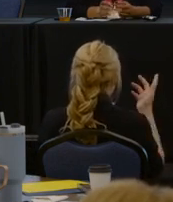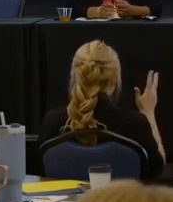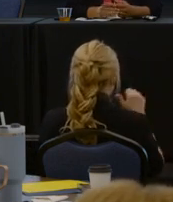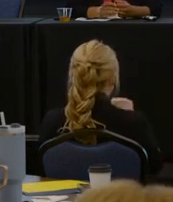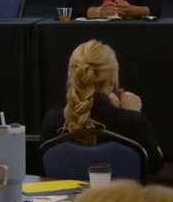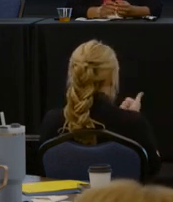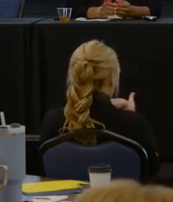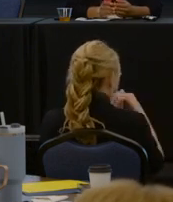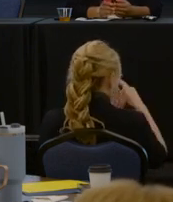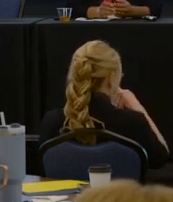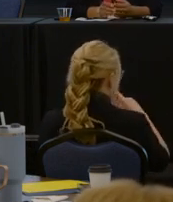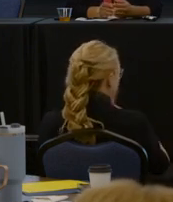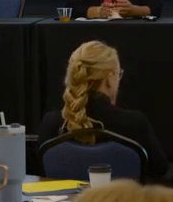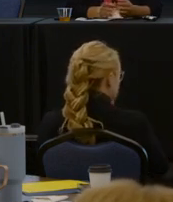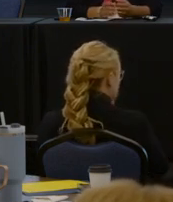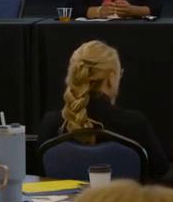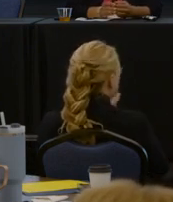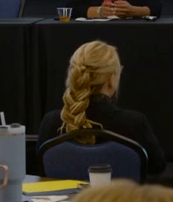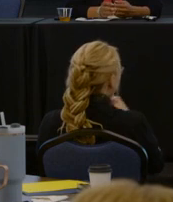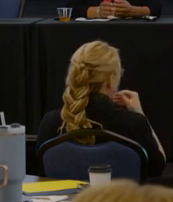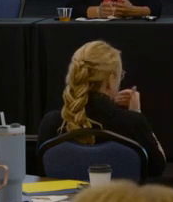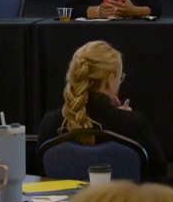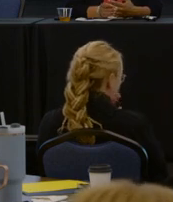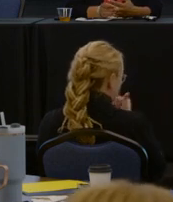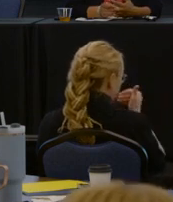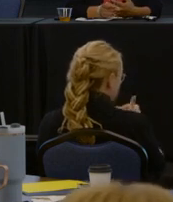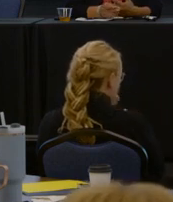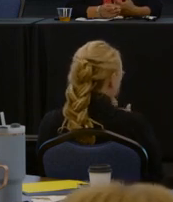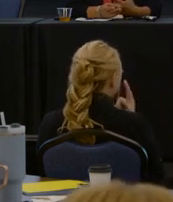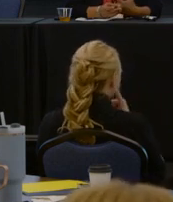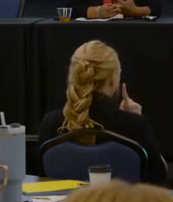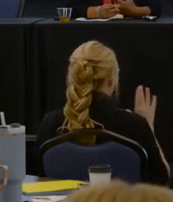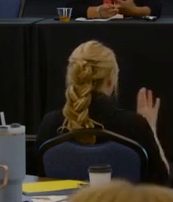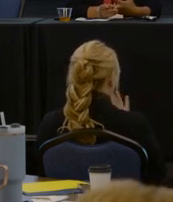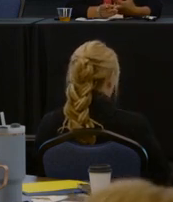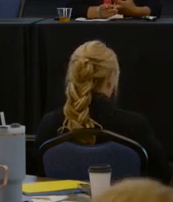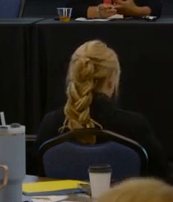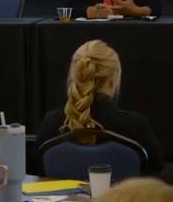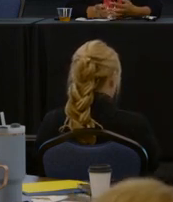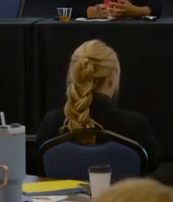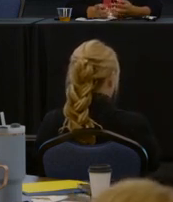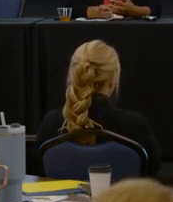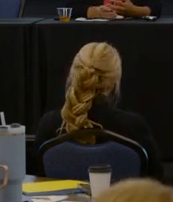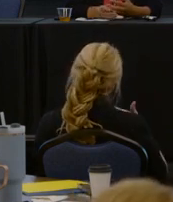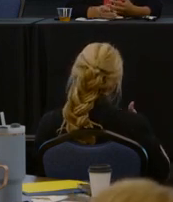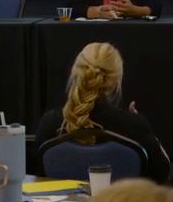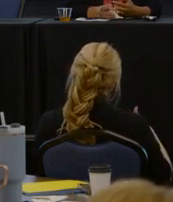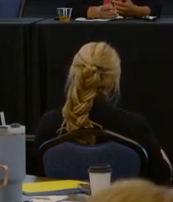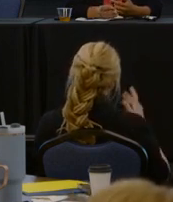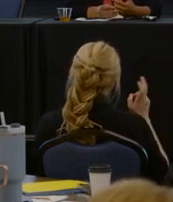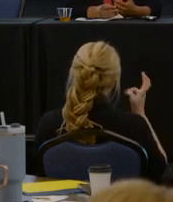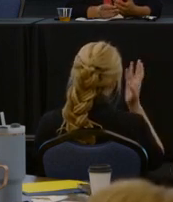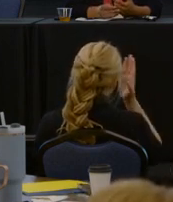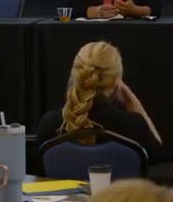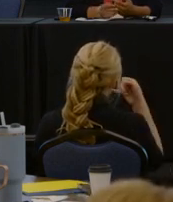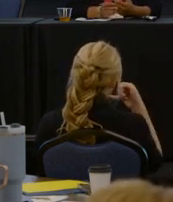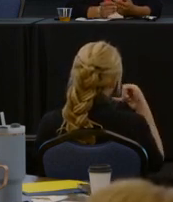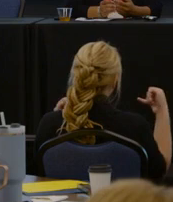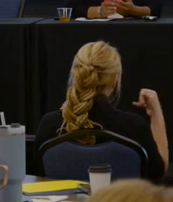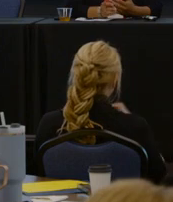changes and processes for their staff. Oftentimes it's the frontline staff where these requests are made.